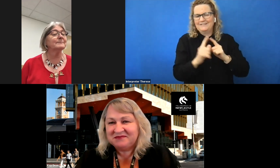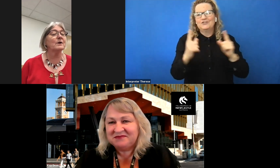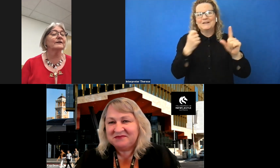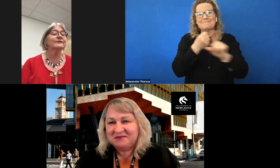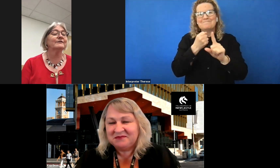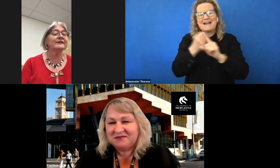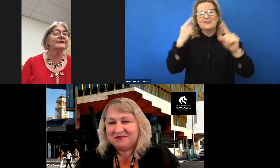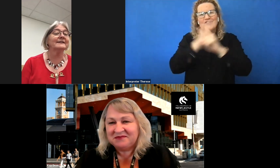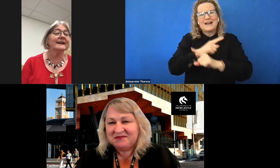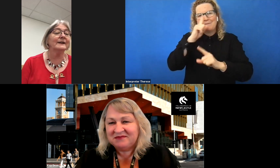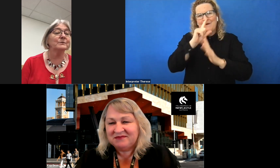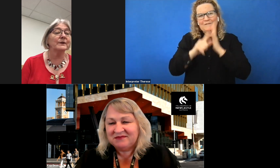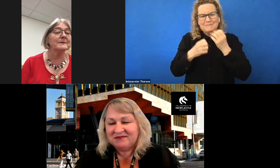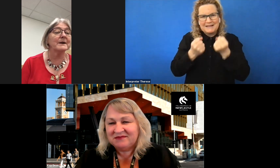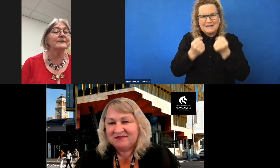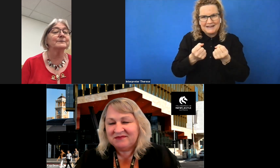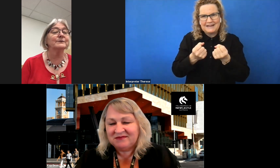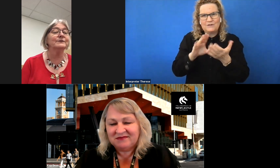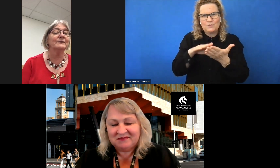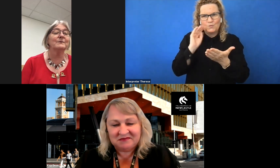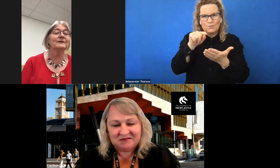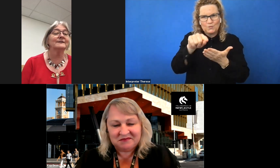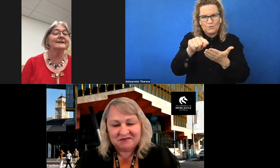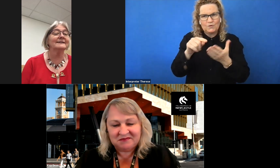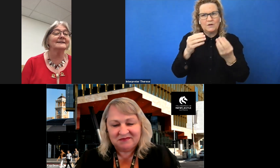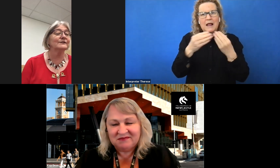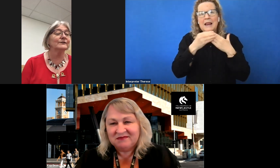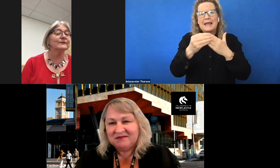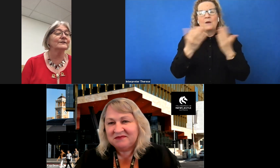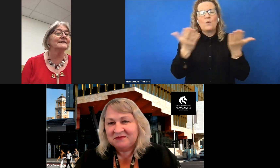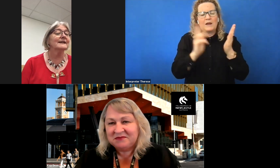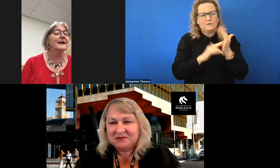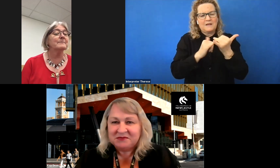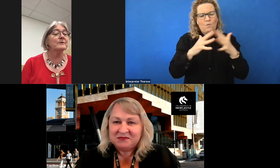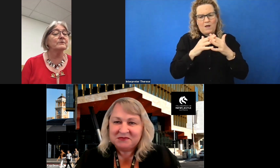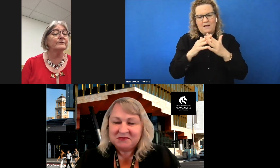piloted strategies and led working parties with New South Wales and ACT universities, member of